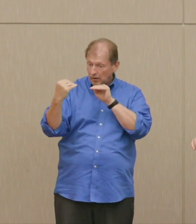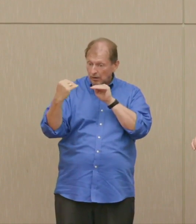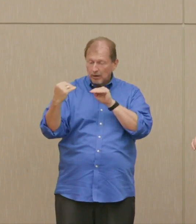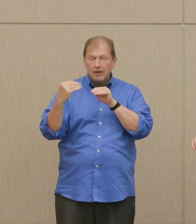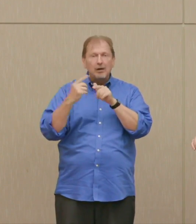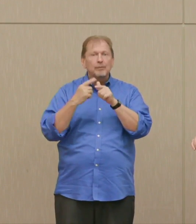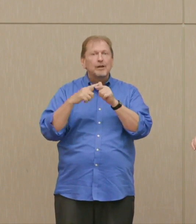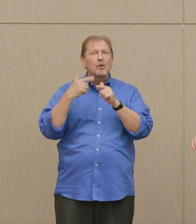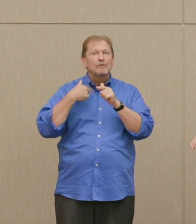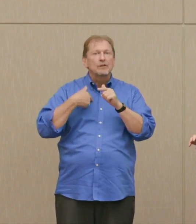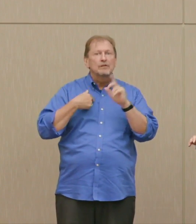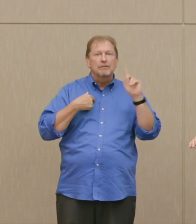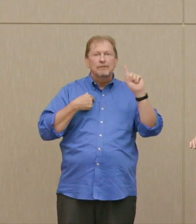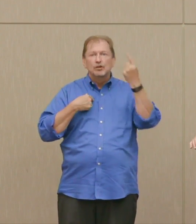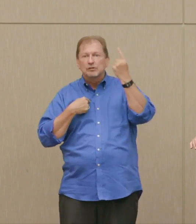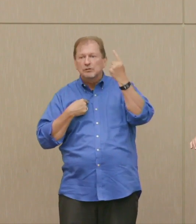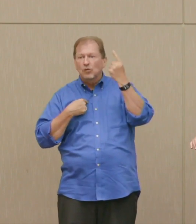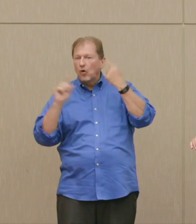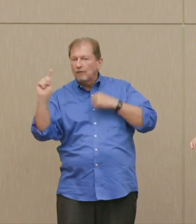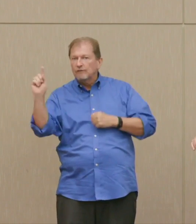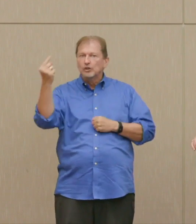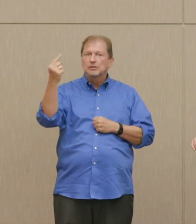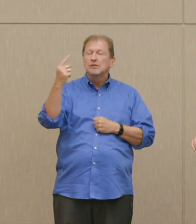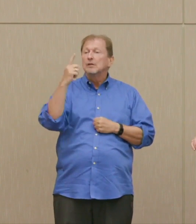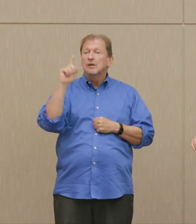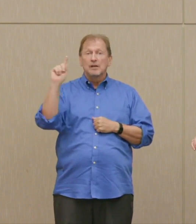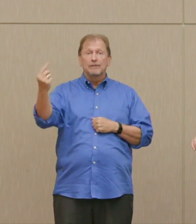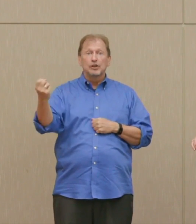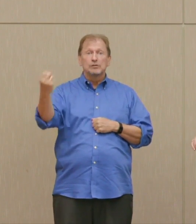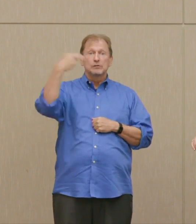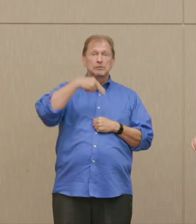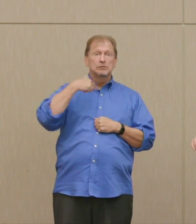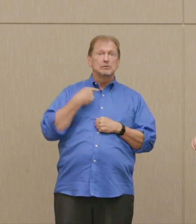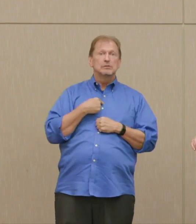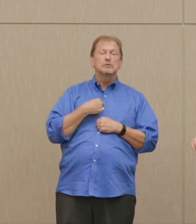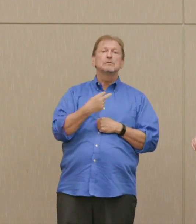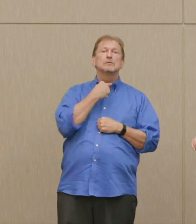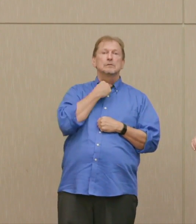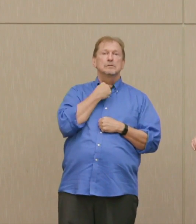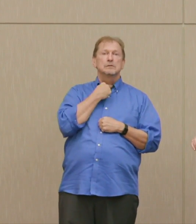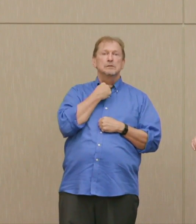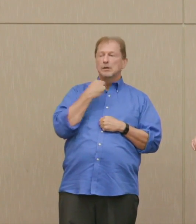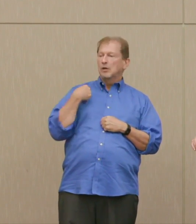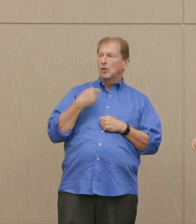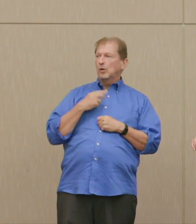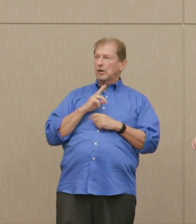to retaliate, or at least to destroy you, to have the power of destroying you in retaliation.